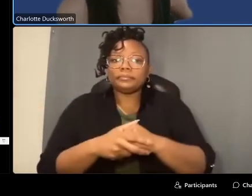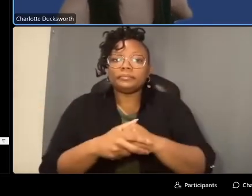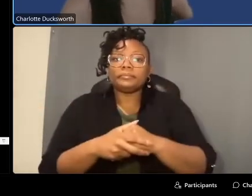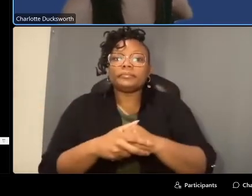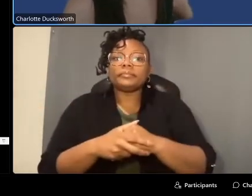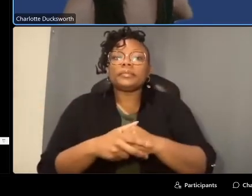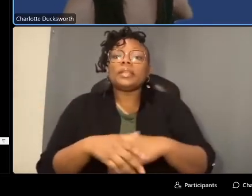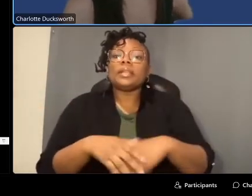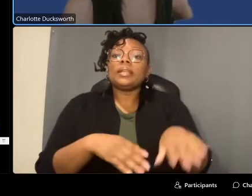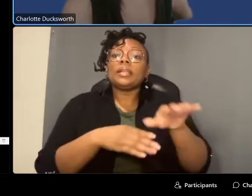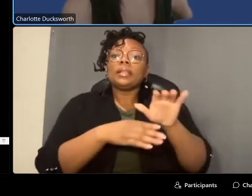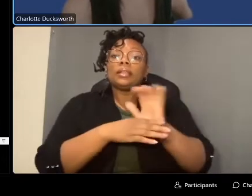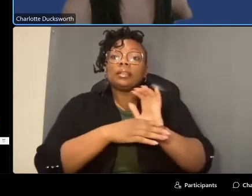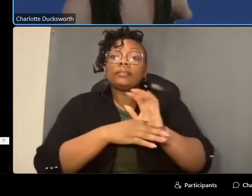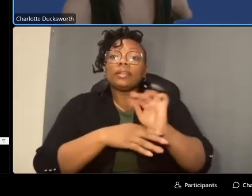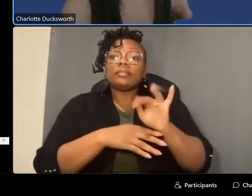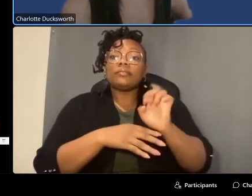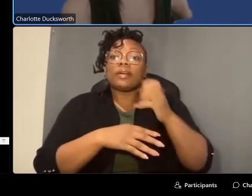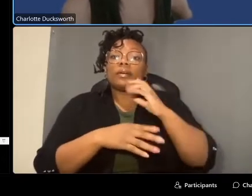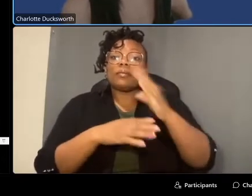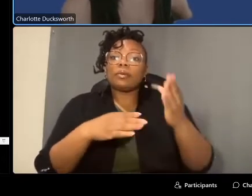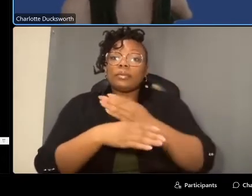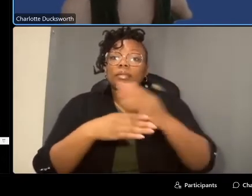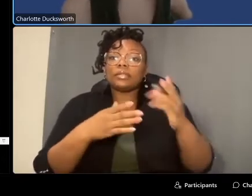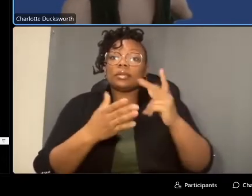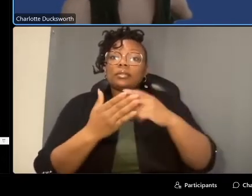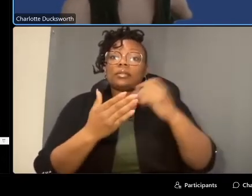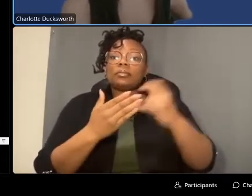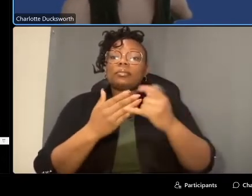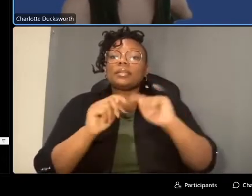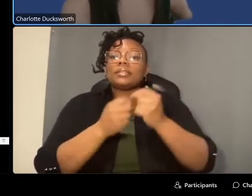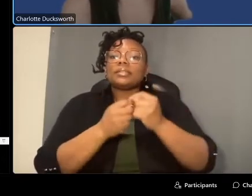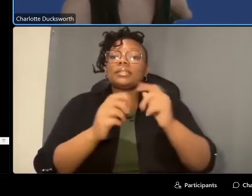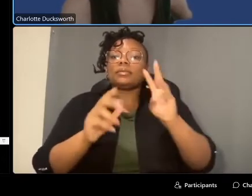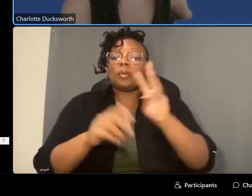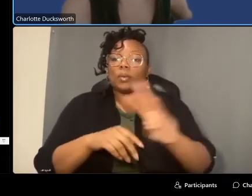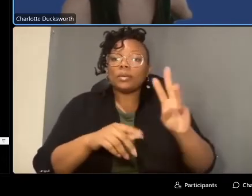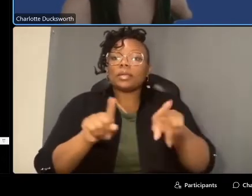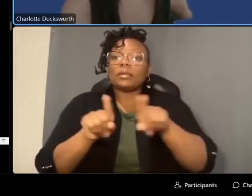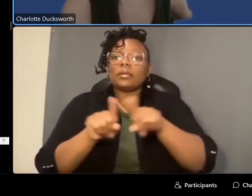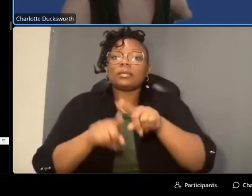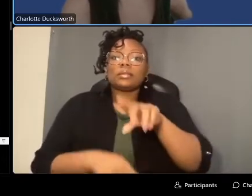the video file will be shared on the project team's website as well as ddot's main website